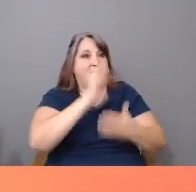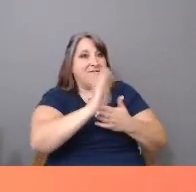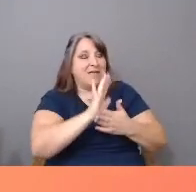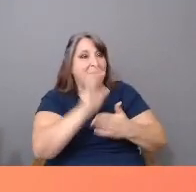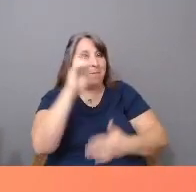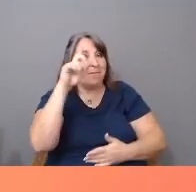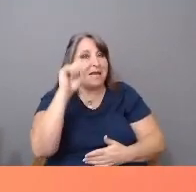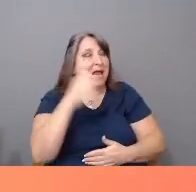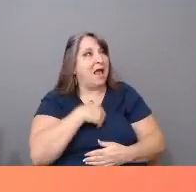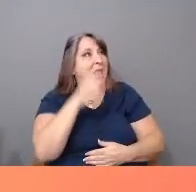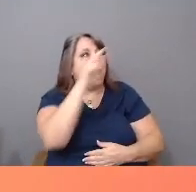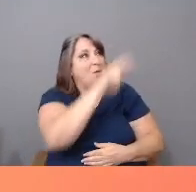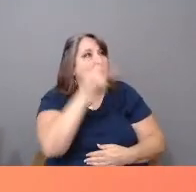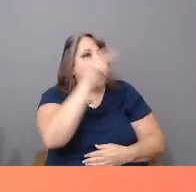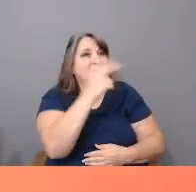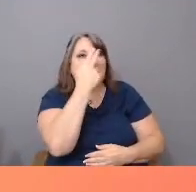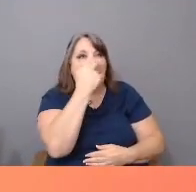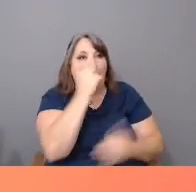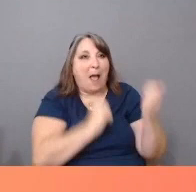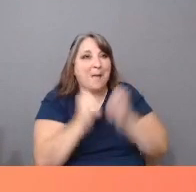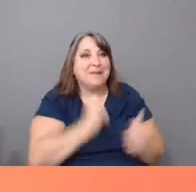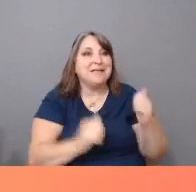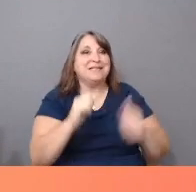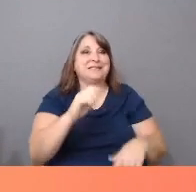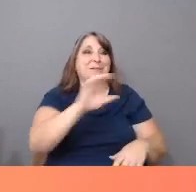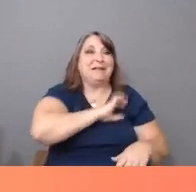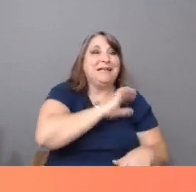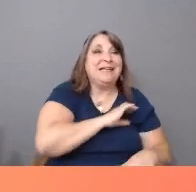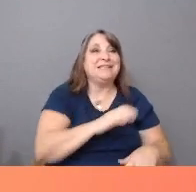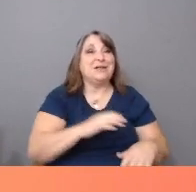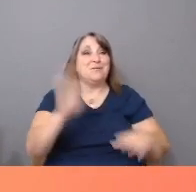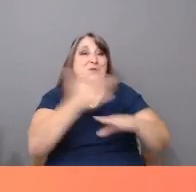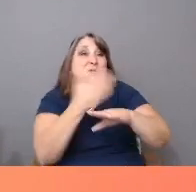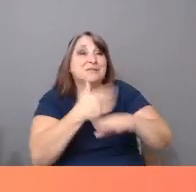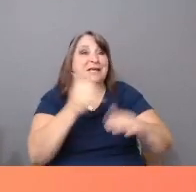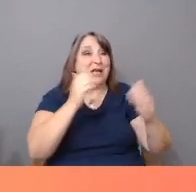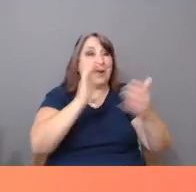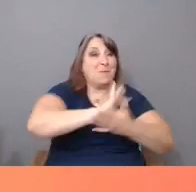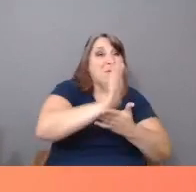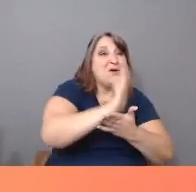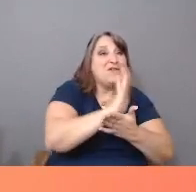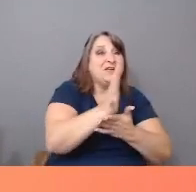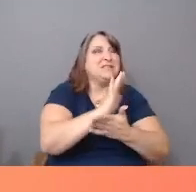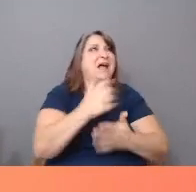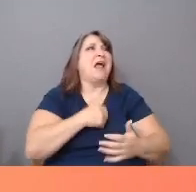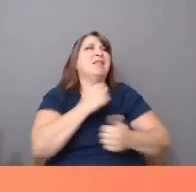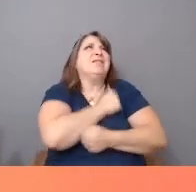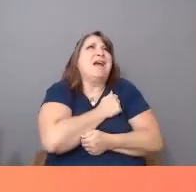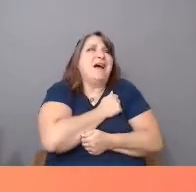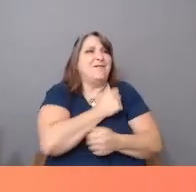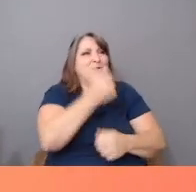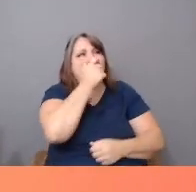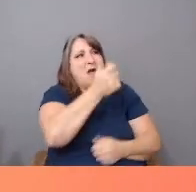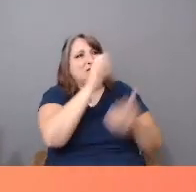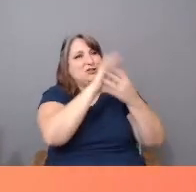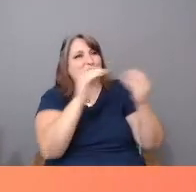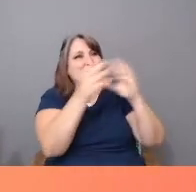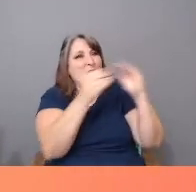I watched the comedies, police procedurals, music, and movies. I delighted in story. But as a child, my media also taught me